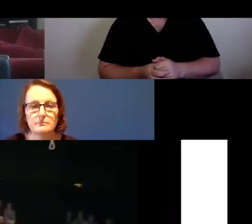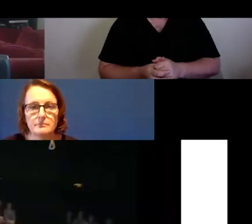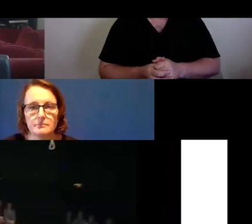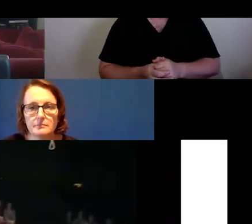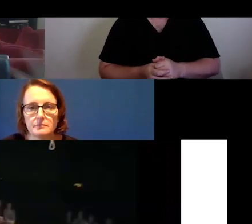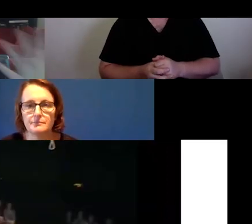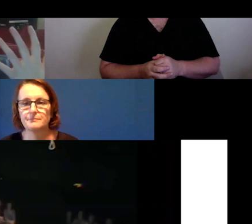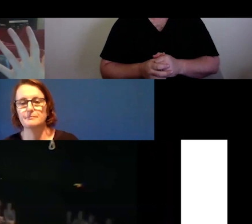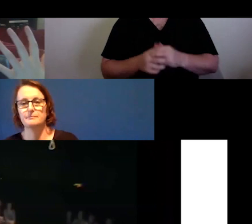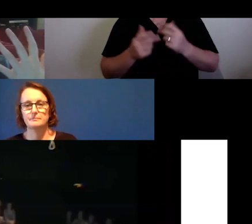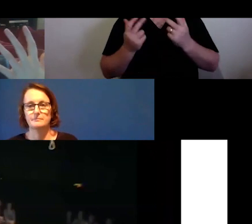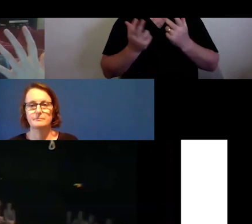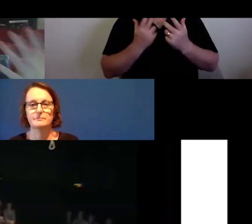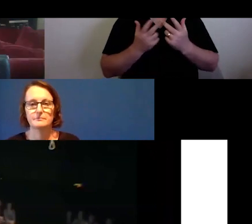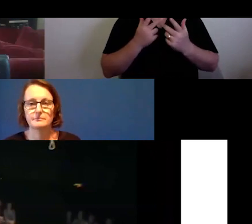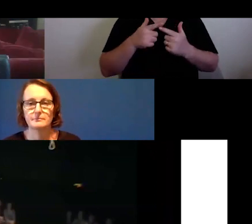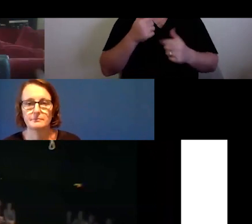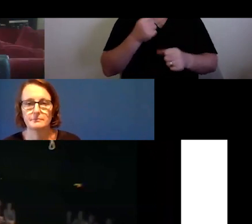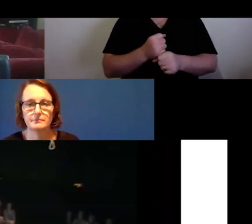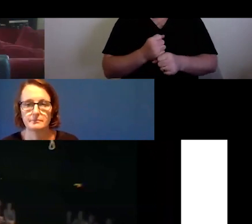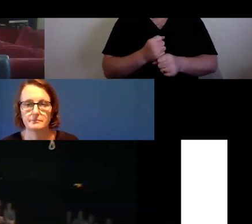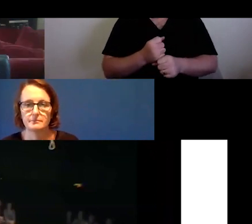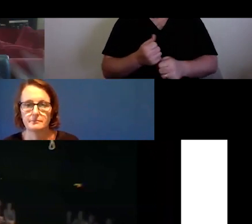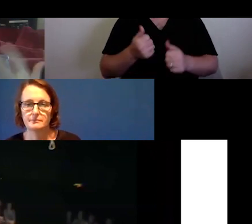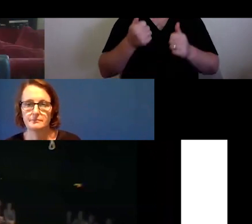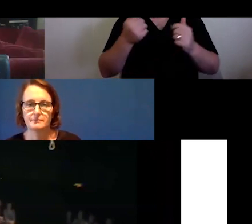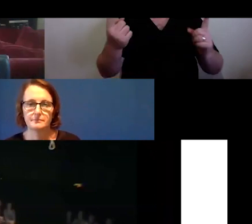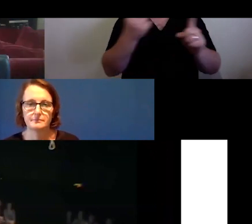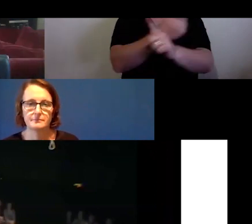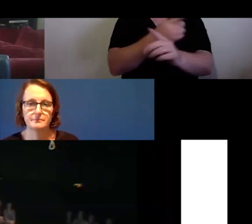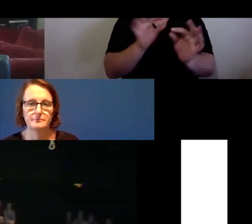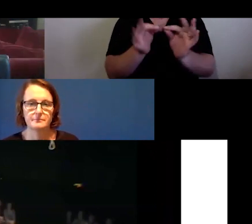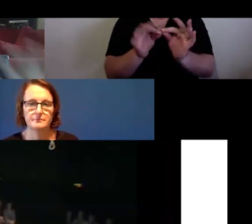one actually from many years ago, back in 2009, but it is one that